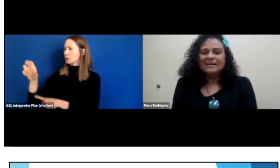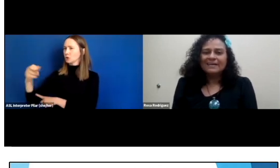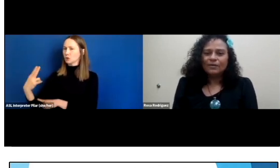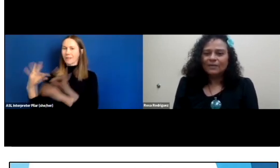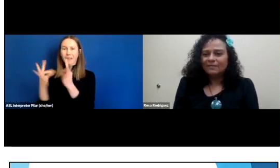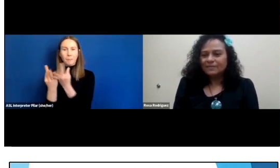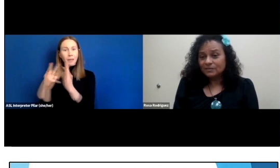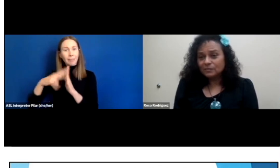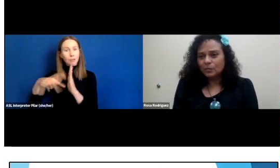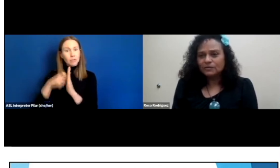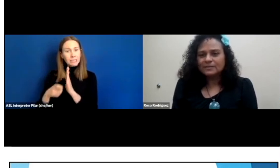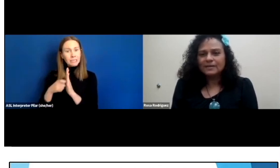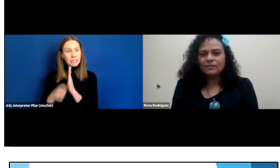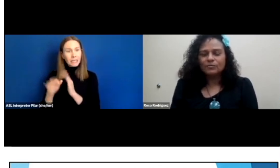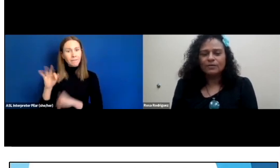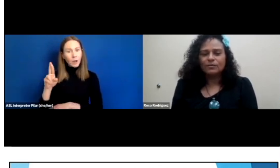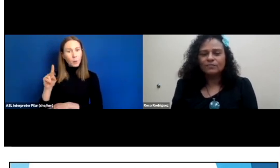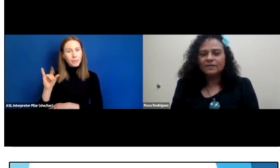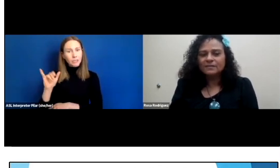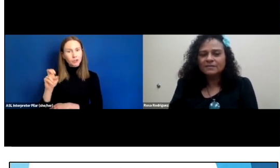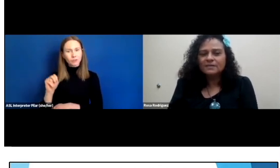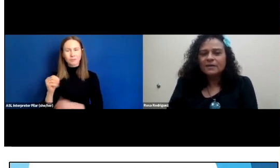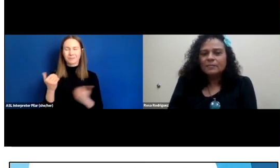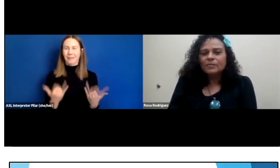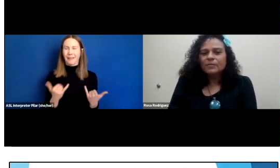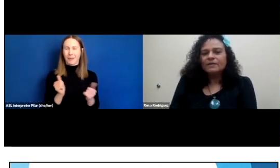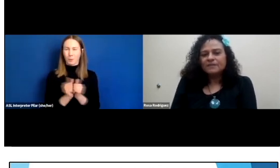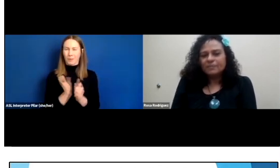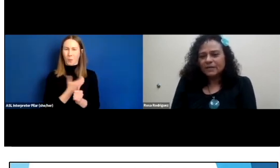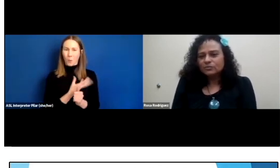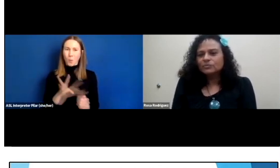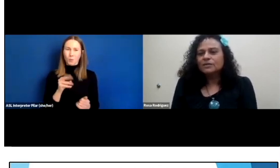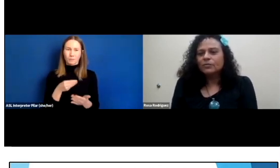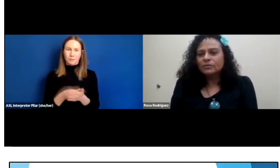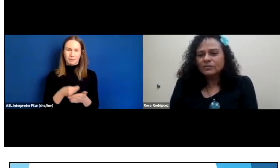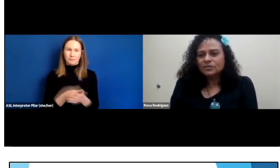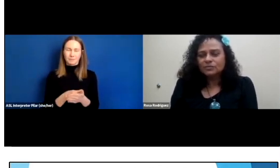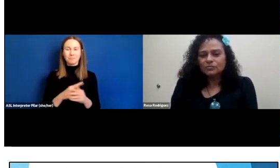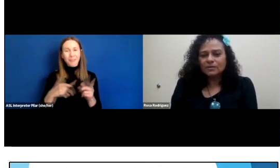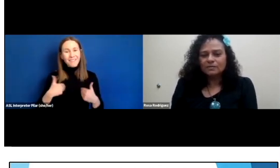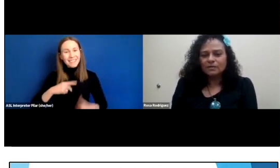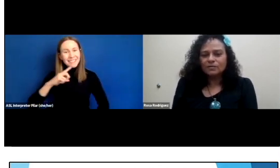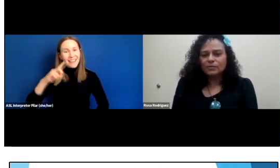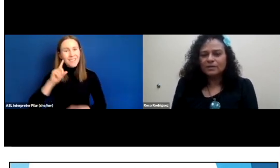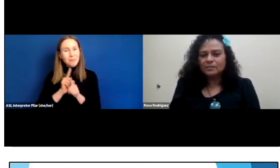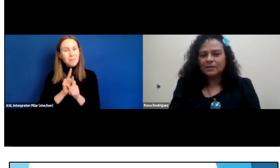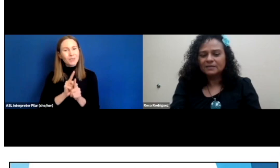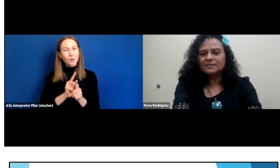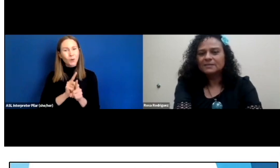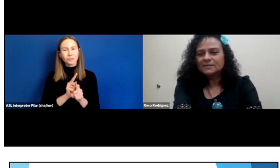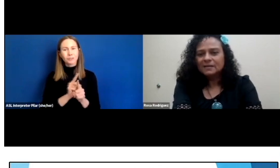And now we have it at a smaller scale with our own funds. But we have deaf mentors that work with children on a weekly basis.